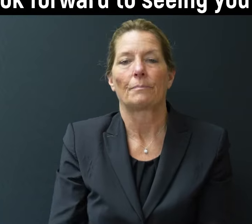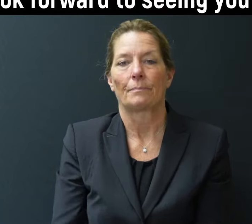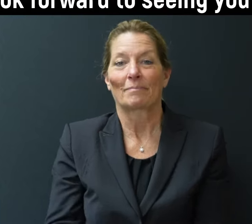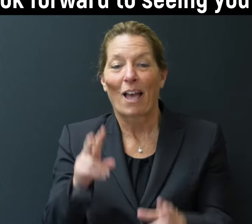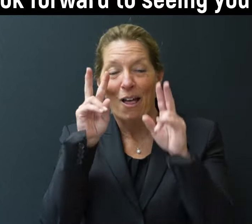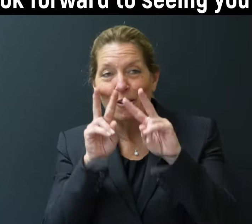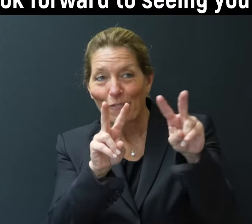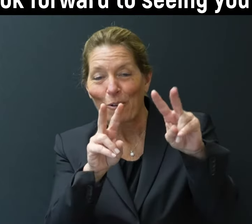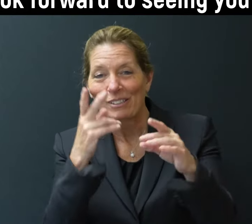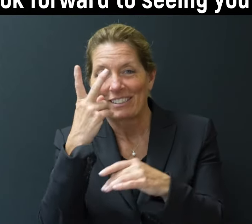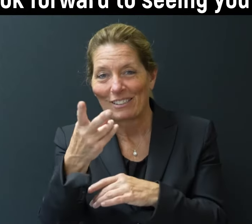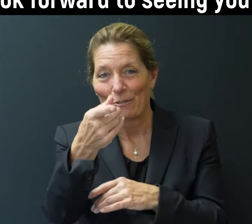I look forward to seeing you there.